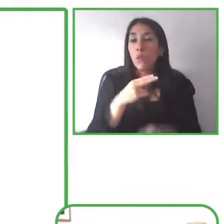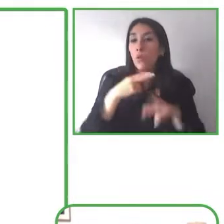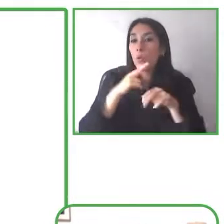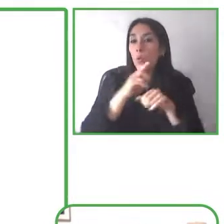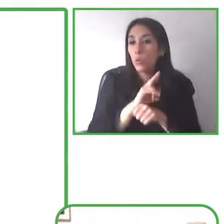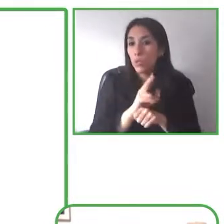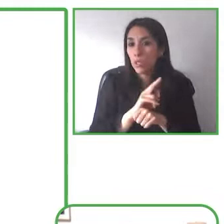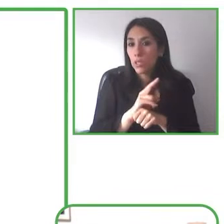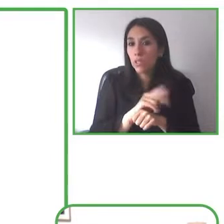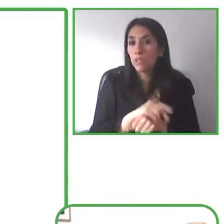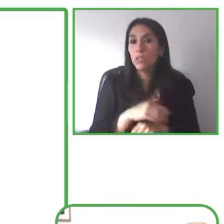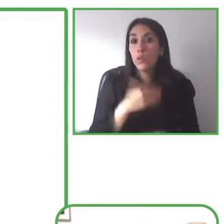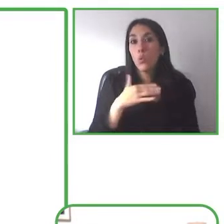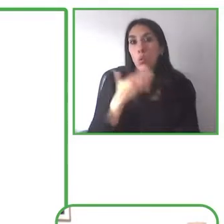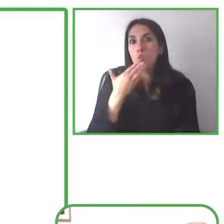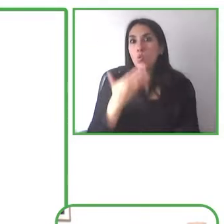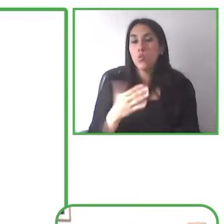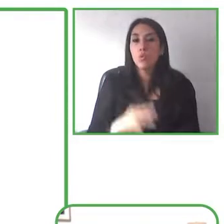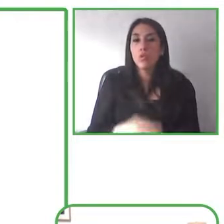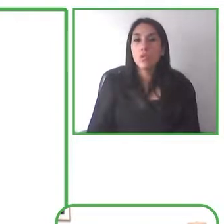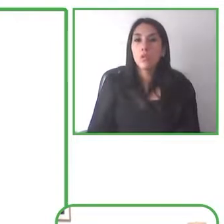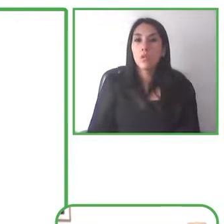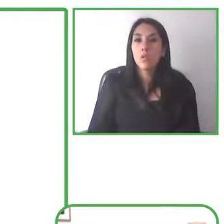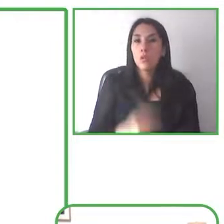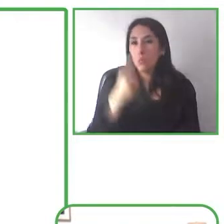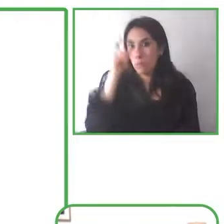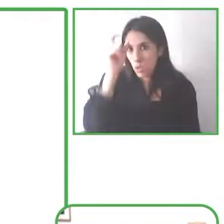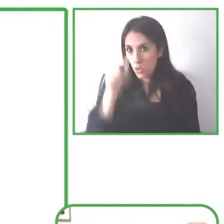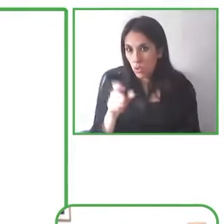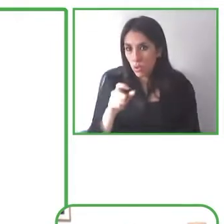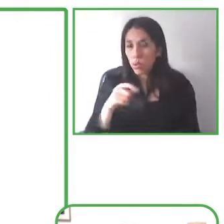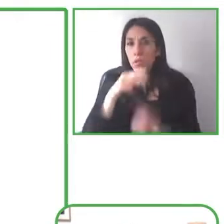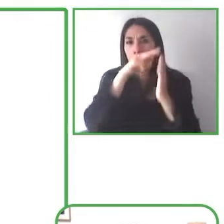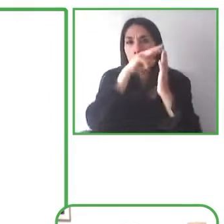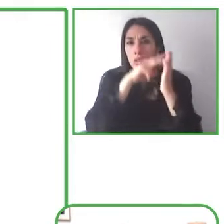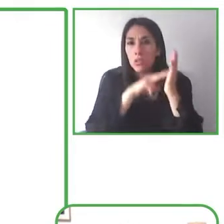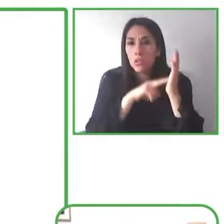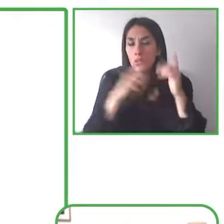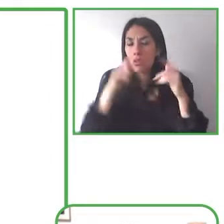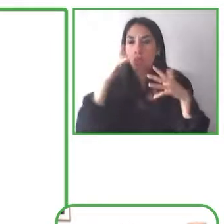learning challenges and what it does is it allows you to select a certain amount of text